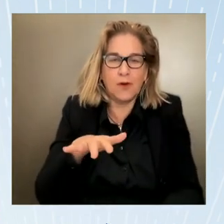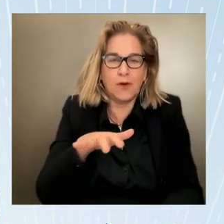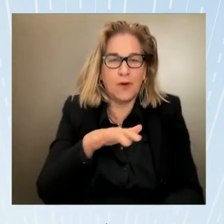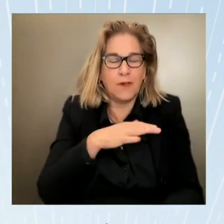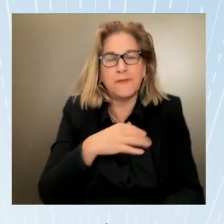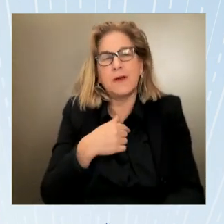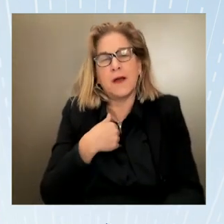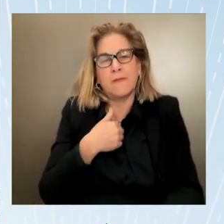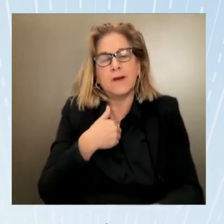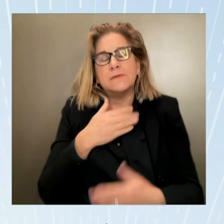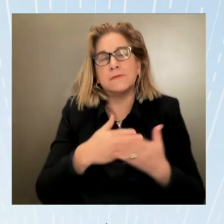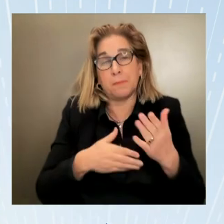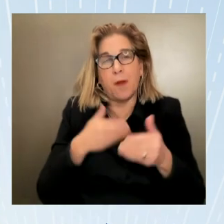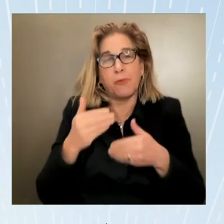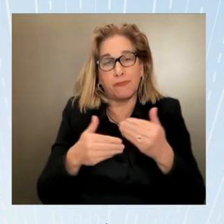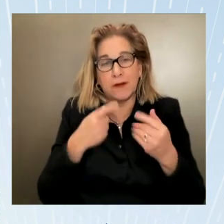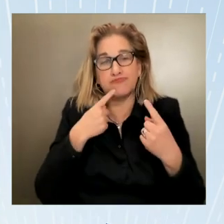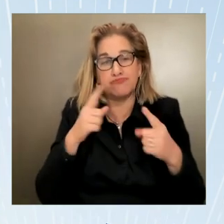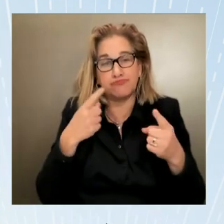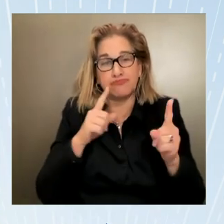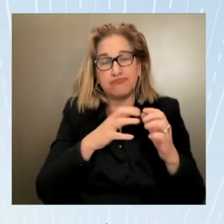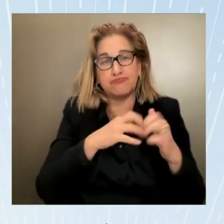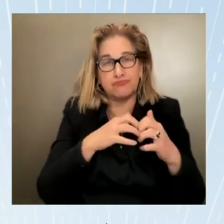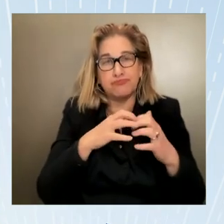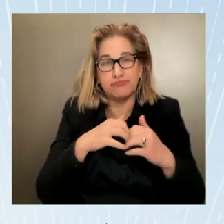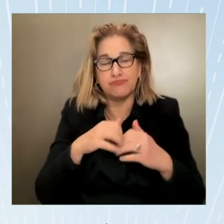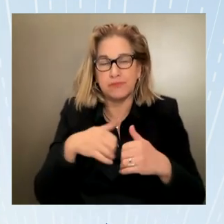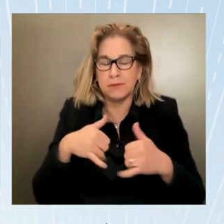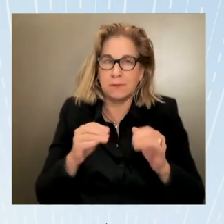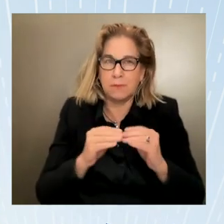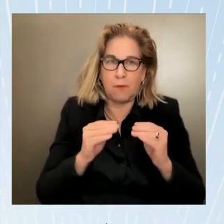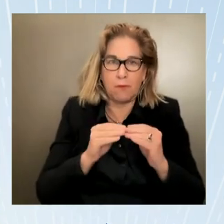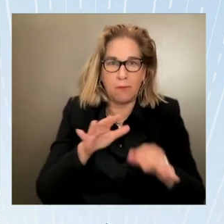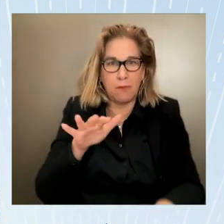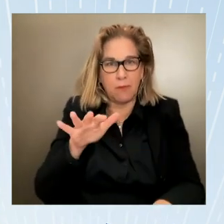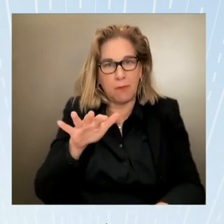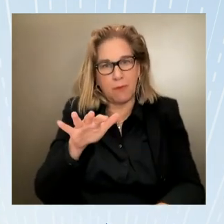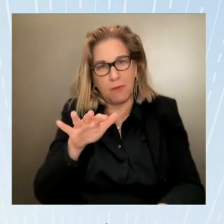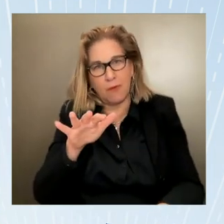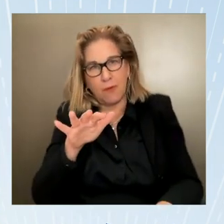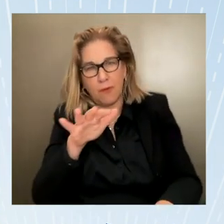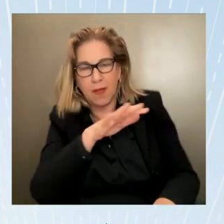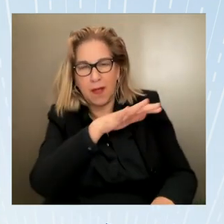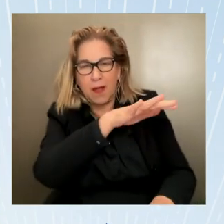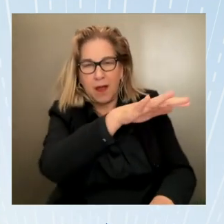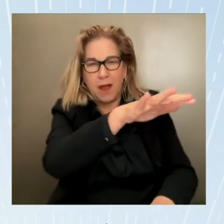is a place where the the issue has long been a bipartisan concern and remains so we're committed